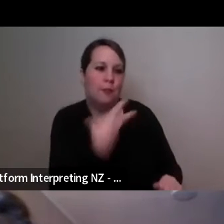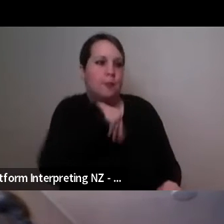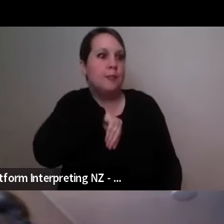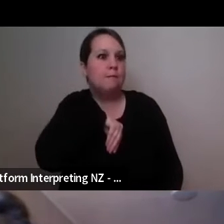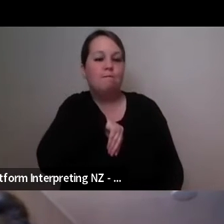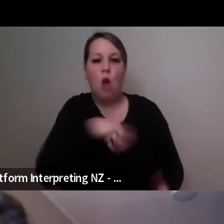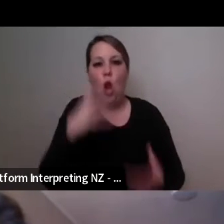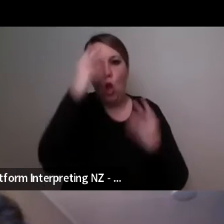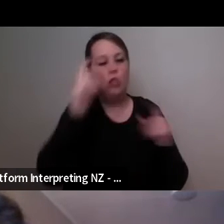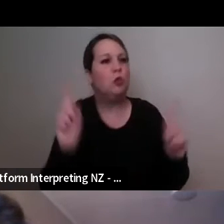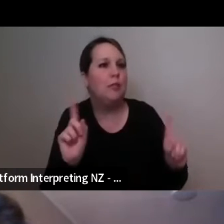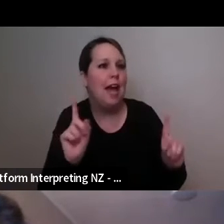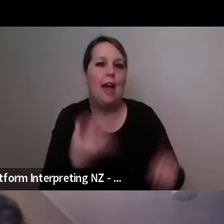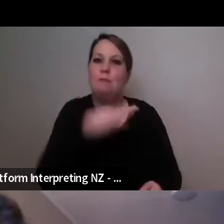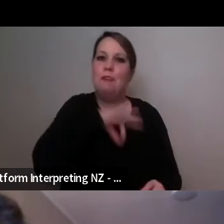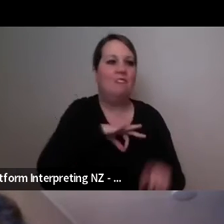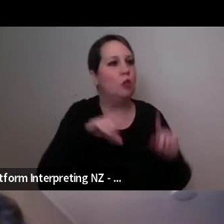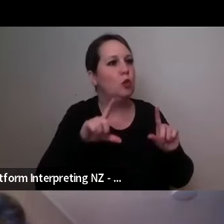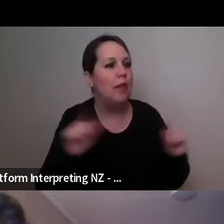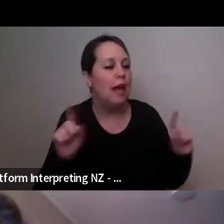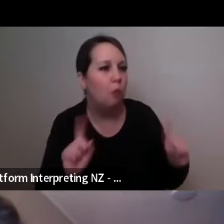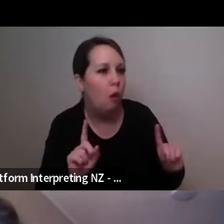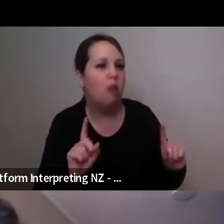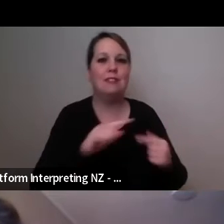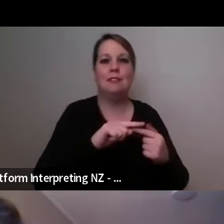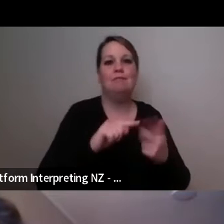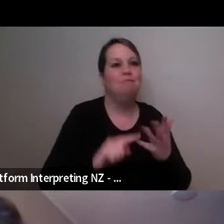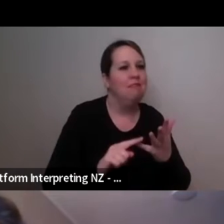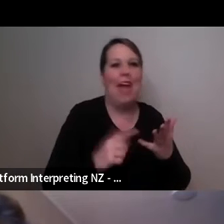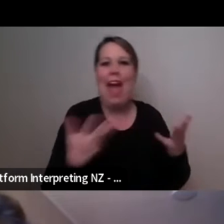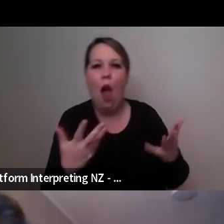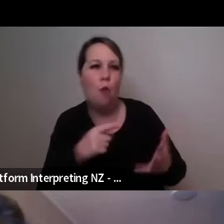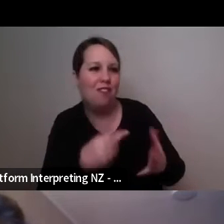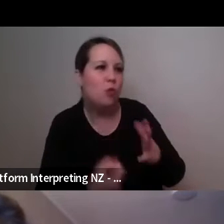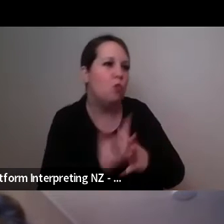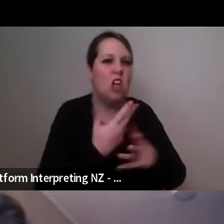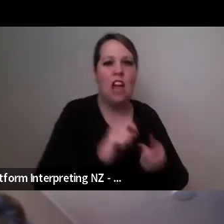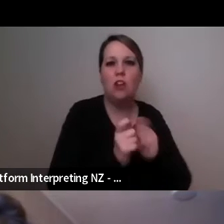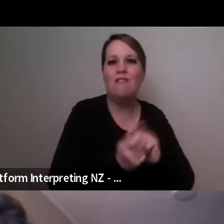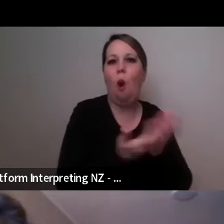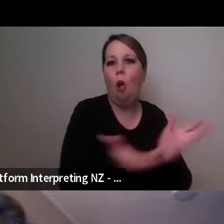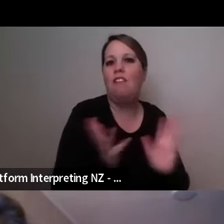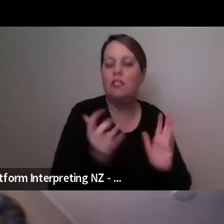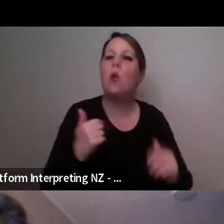my practice and my way of hopefully creating space and and care for people working together